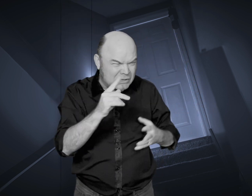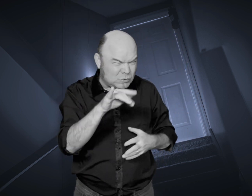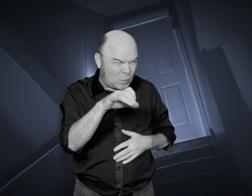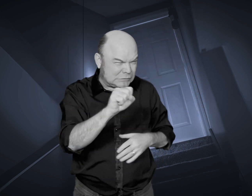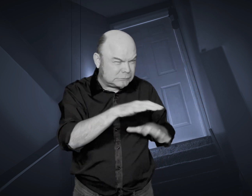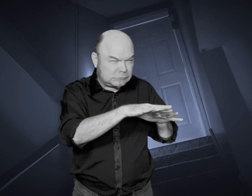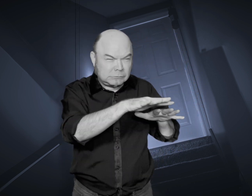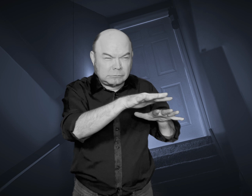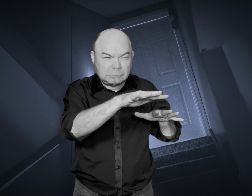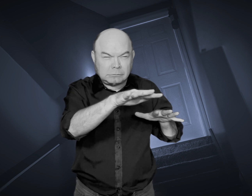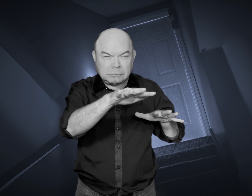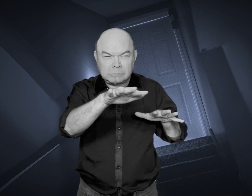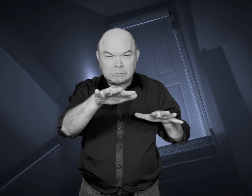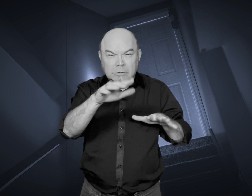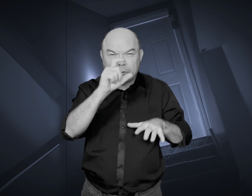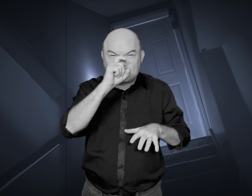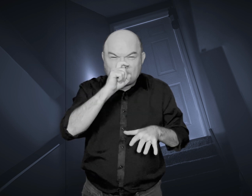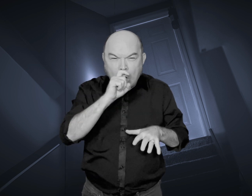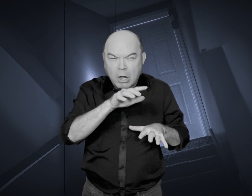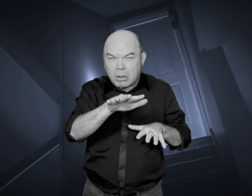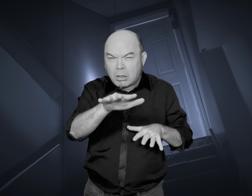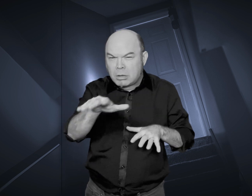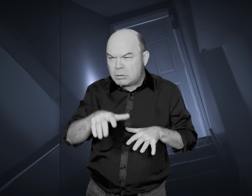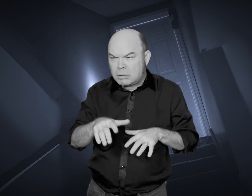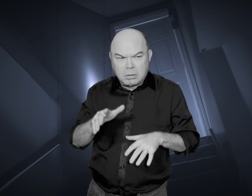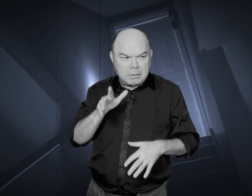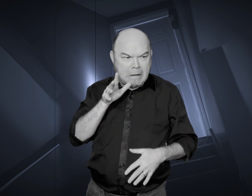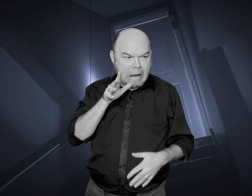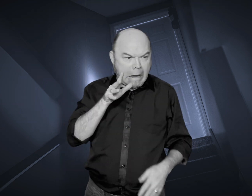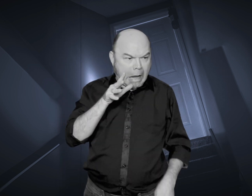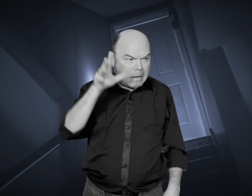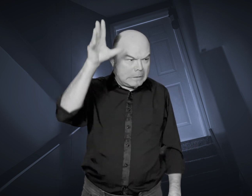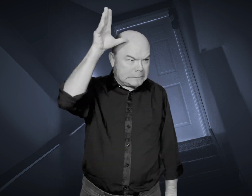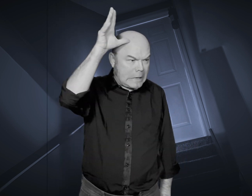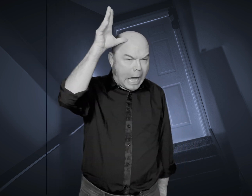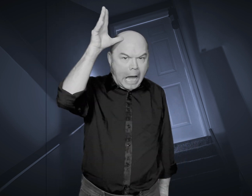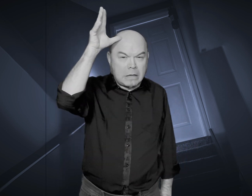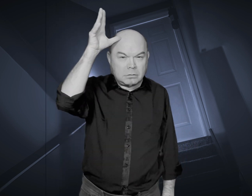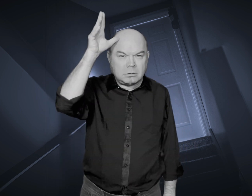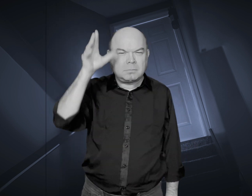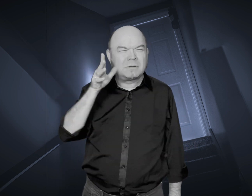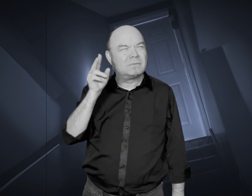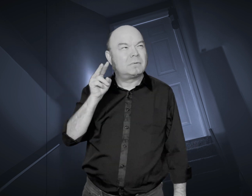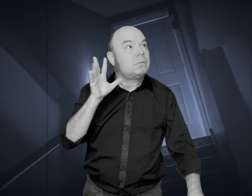Inside, she discovered an array of toys and dolls. She called out, “Mom, Dad!”